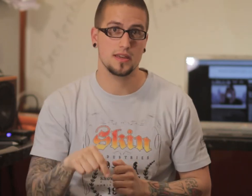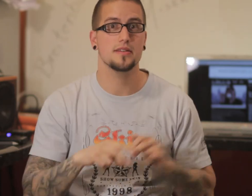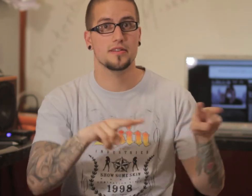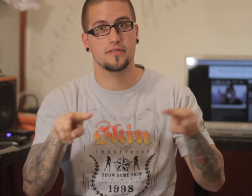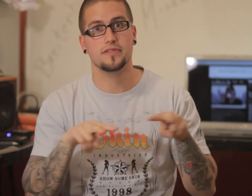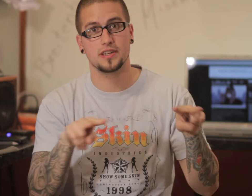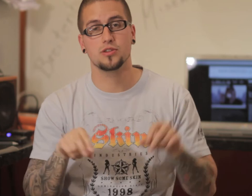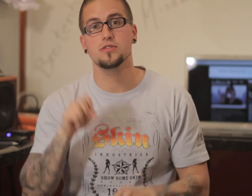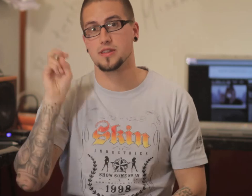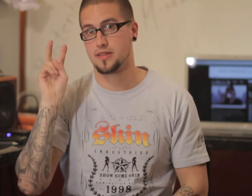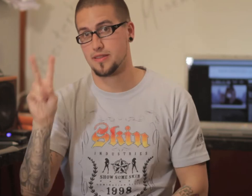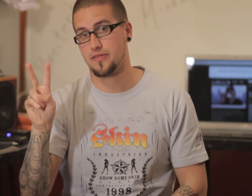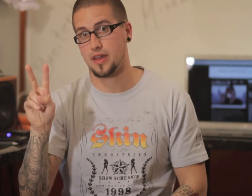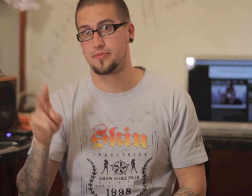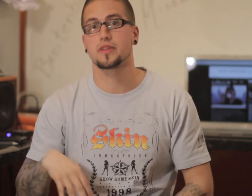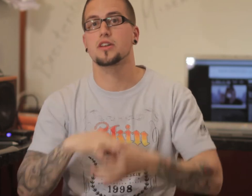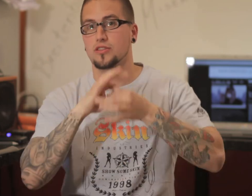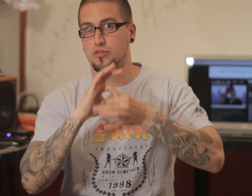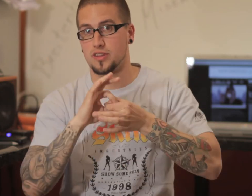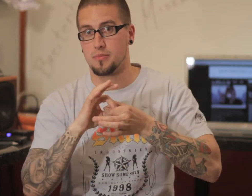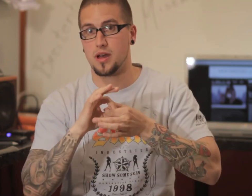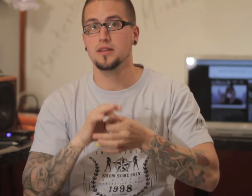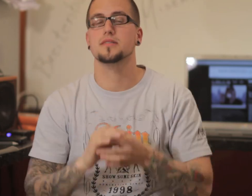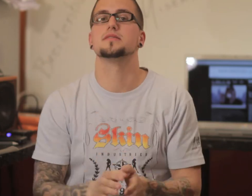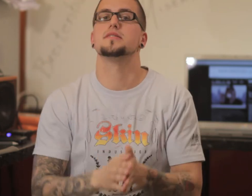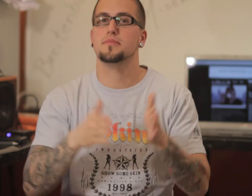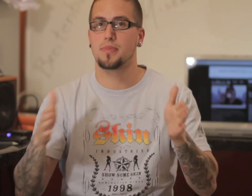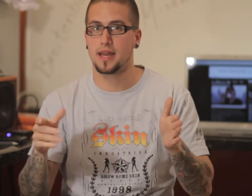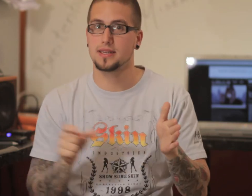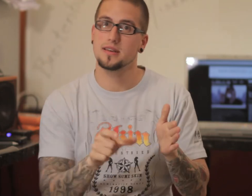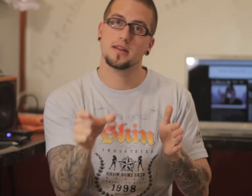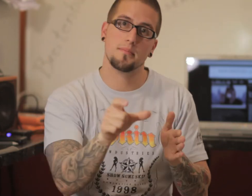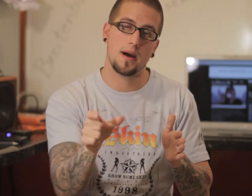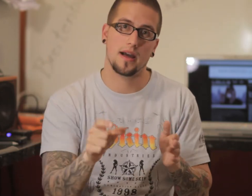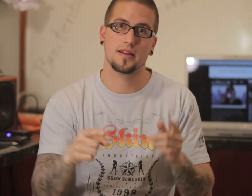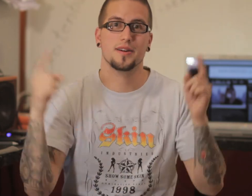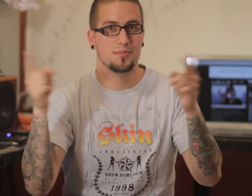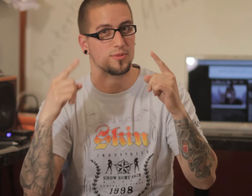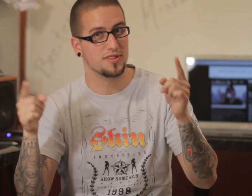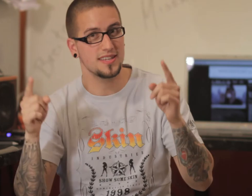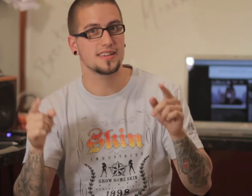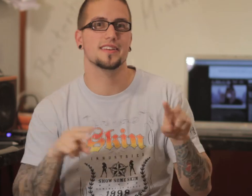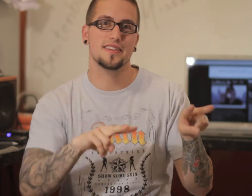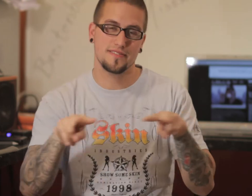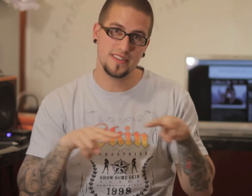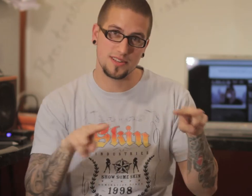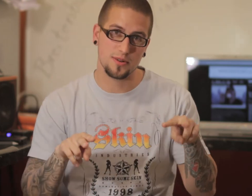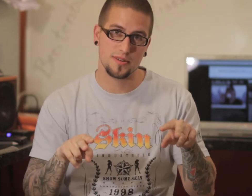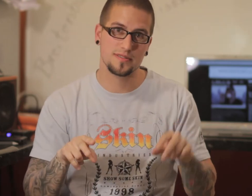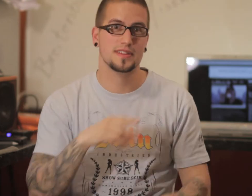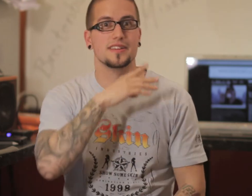This is the second video about the music video of Breitenbach.